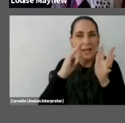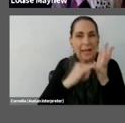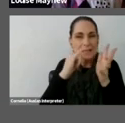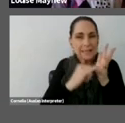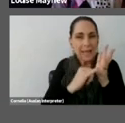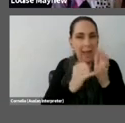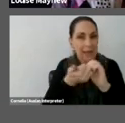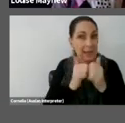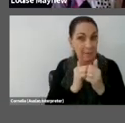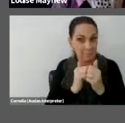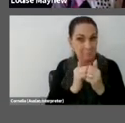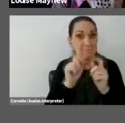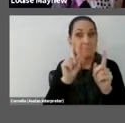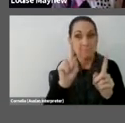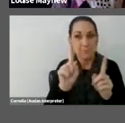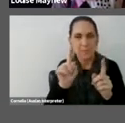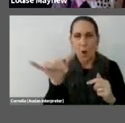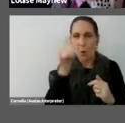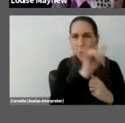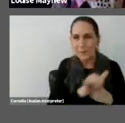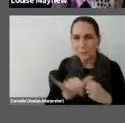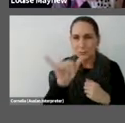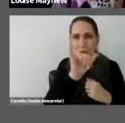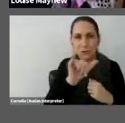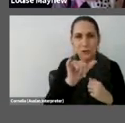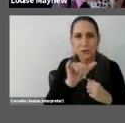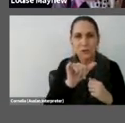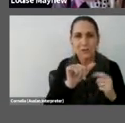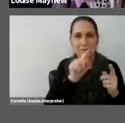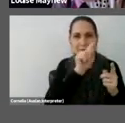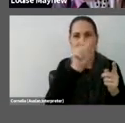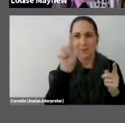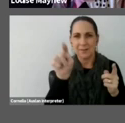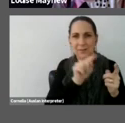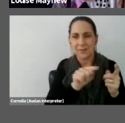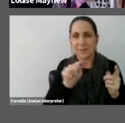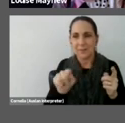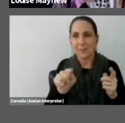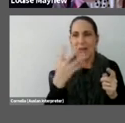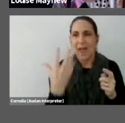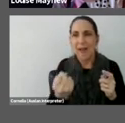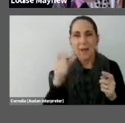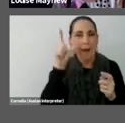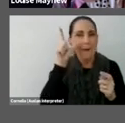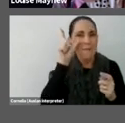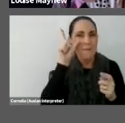Which of these artworks was accompanied with a fake opening at the